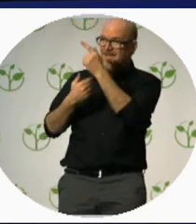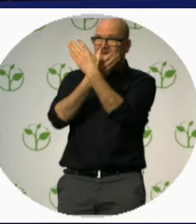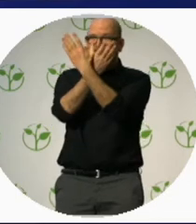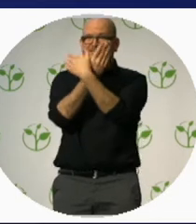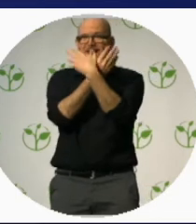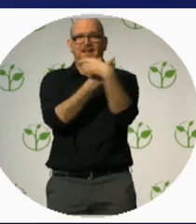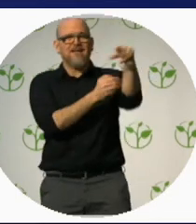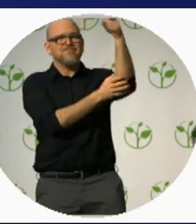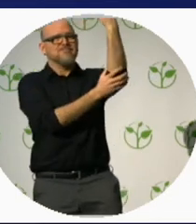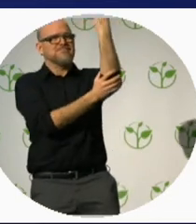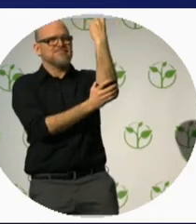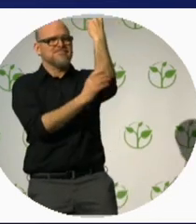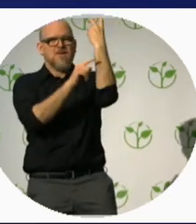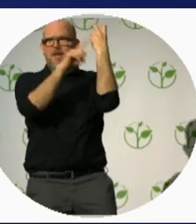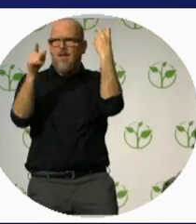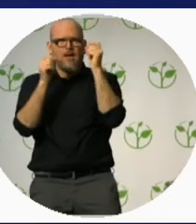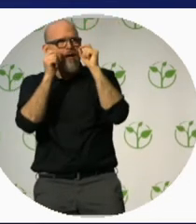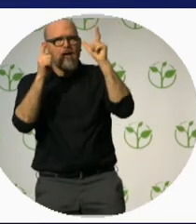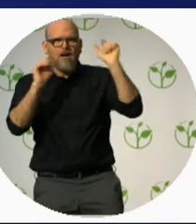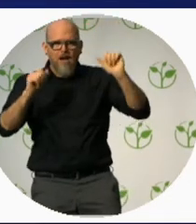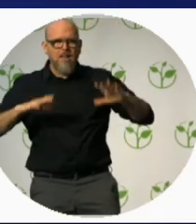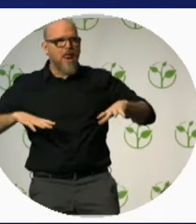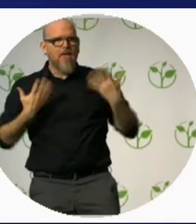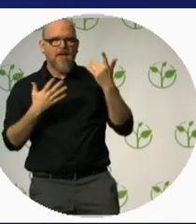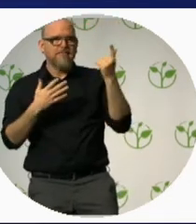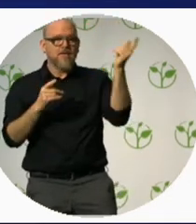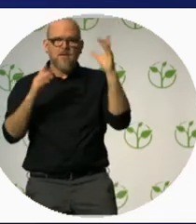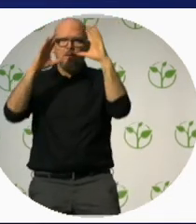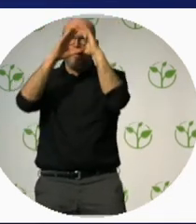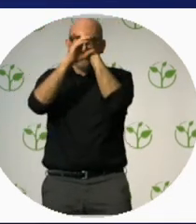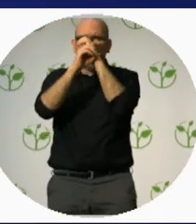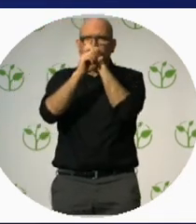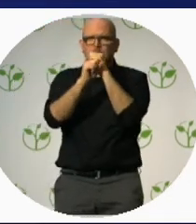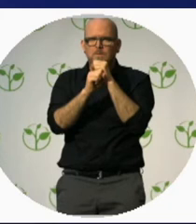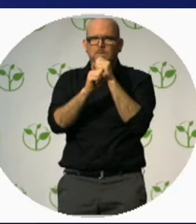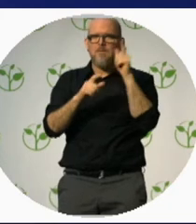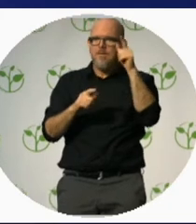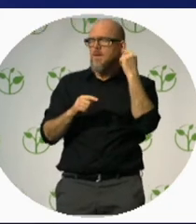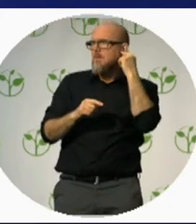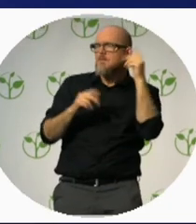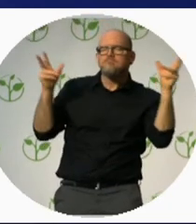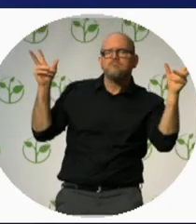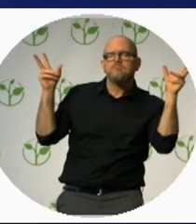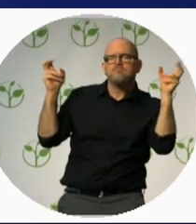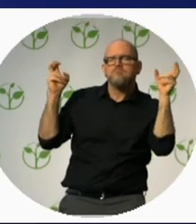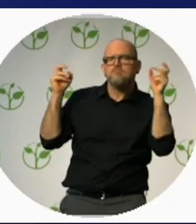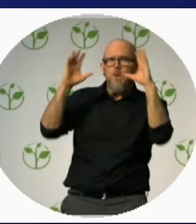by flying in the face of convention, they learned to use their ears to see in the dark and thrive.